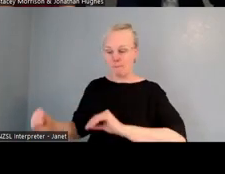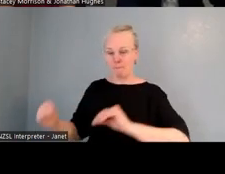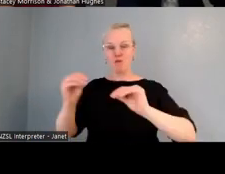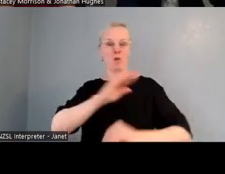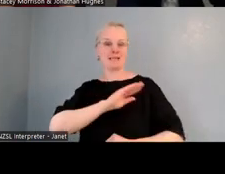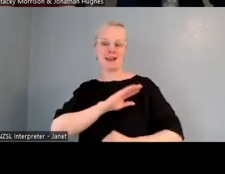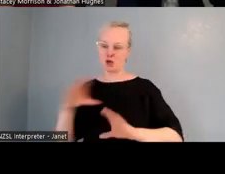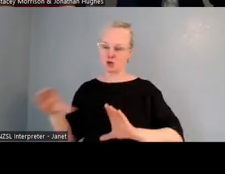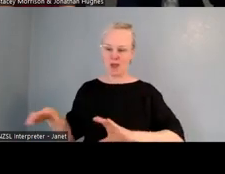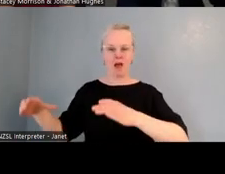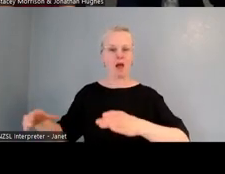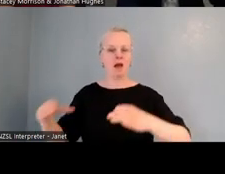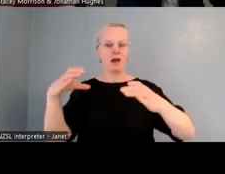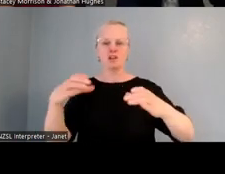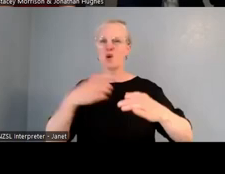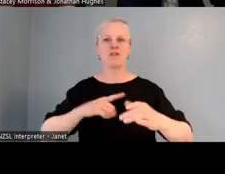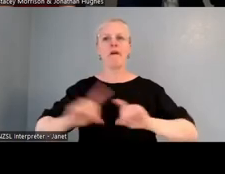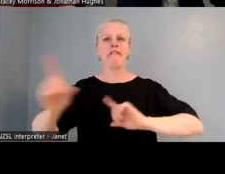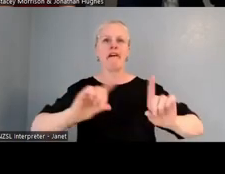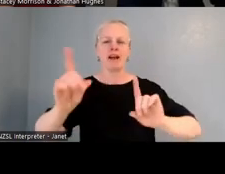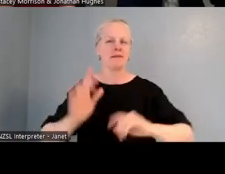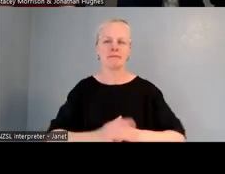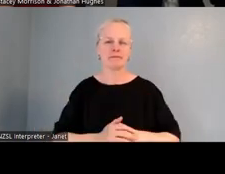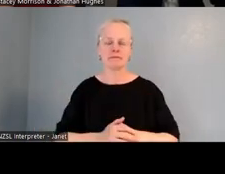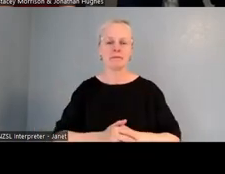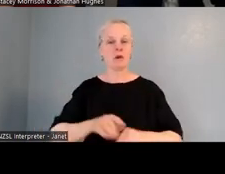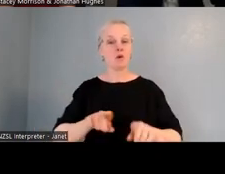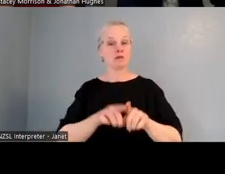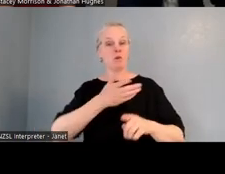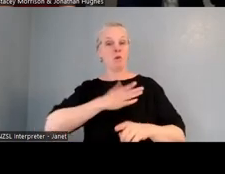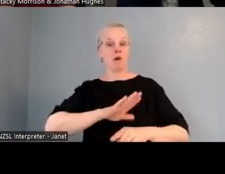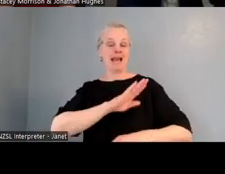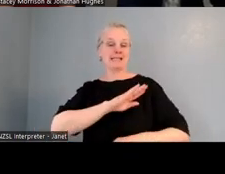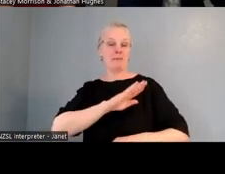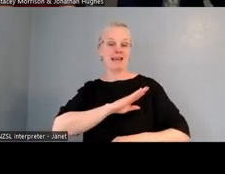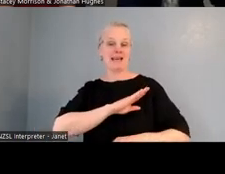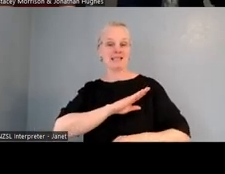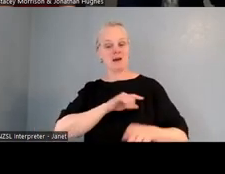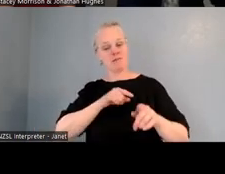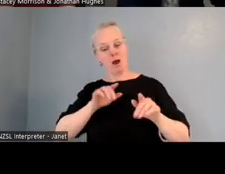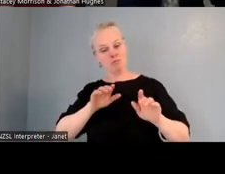We also wanted to use an intermediate school basis or intermediate school approach, using the research of an intermediate school